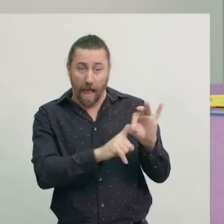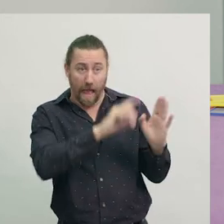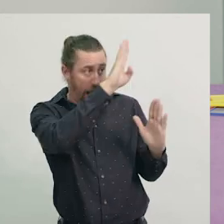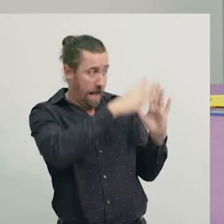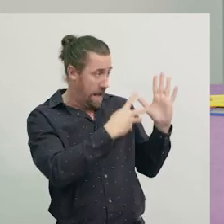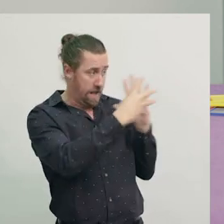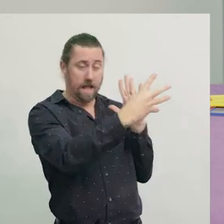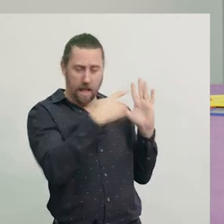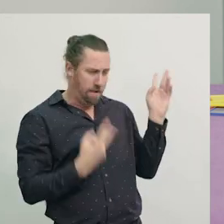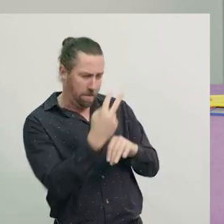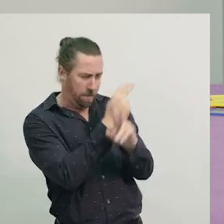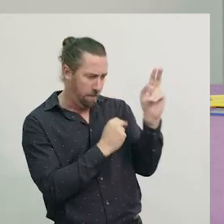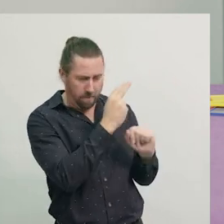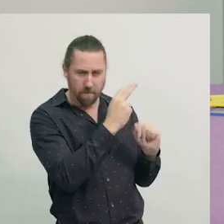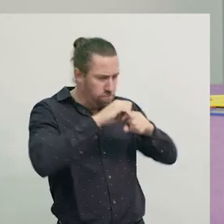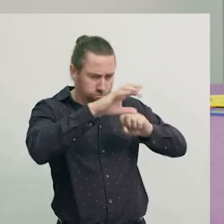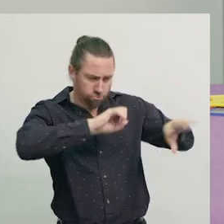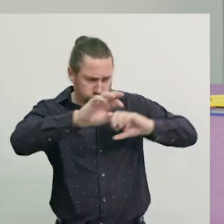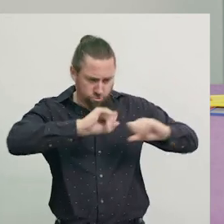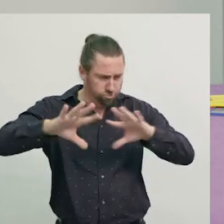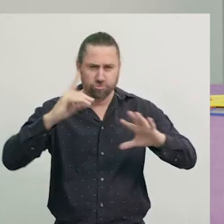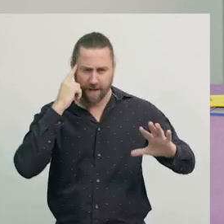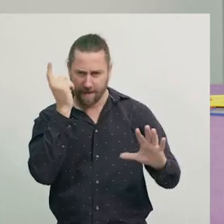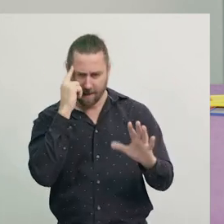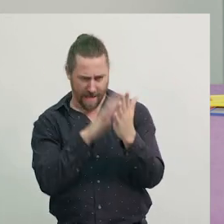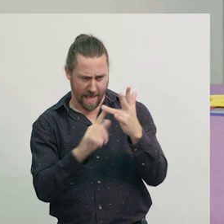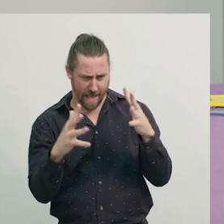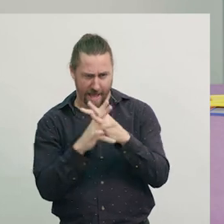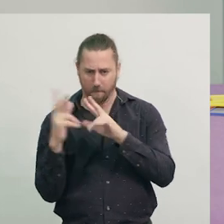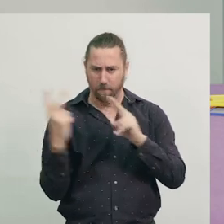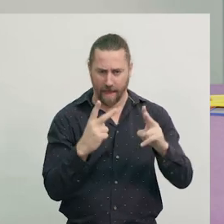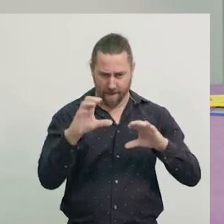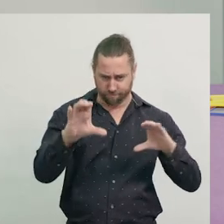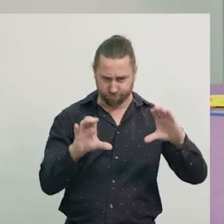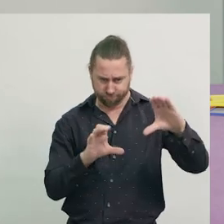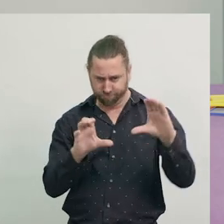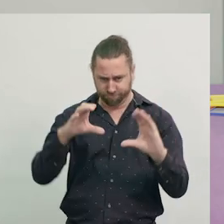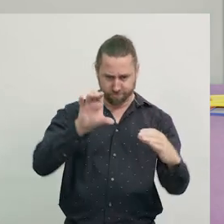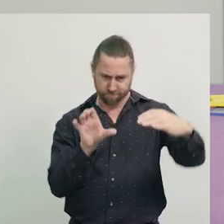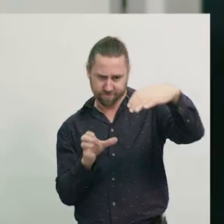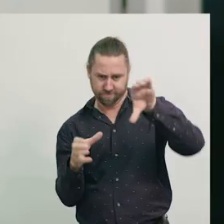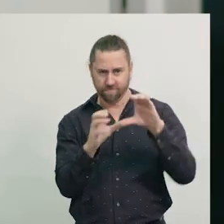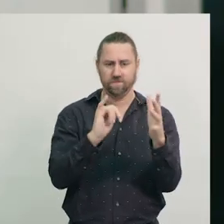We're going to use all of the tangram pieces to form it back into a square.